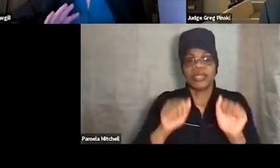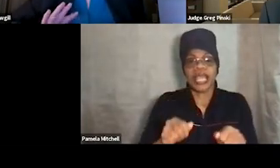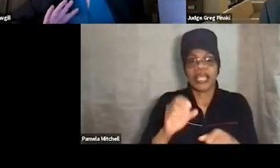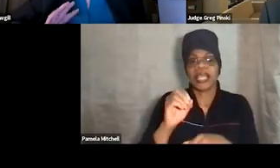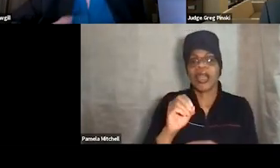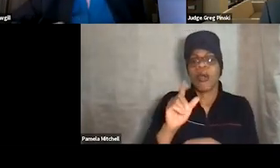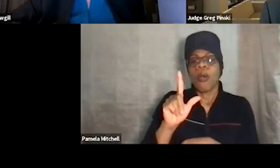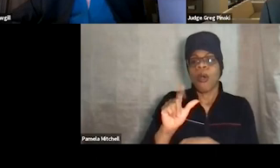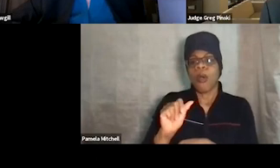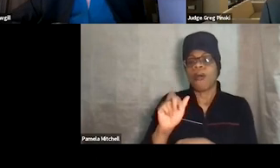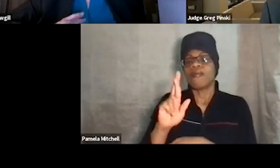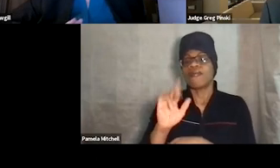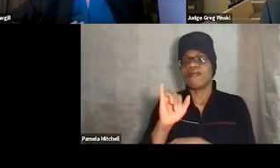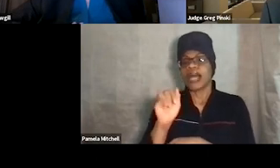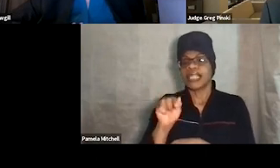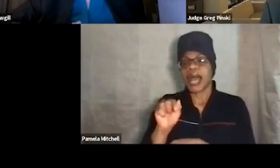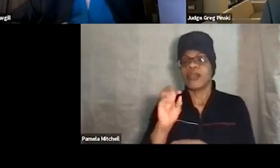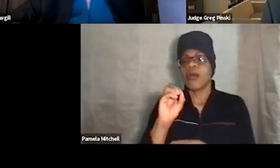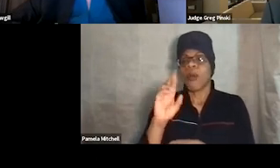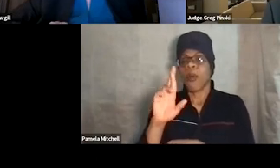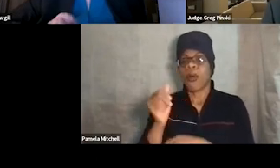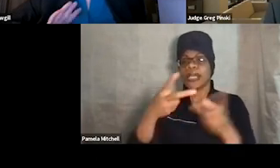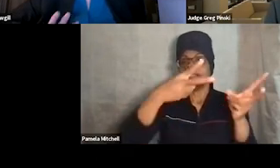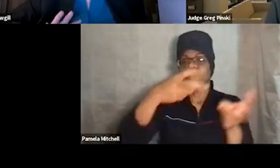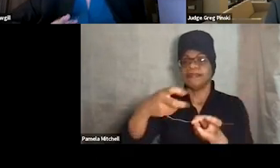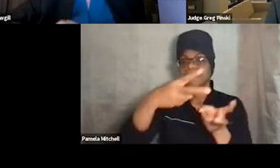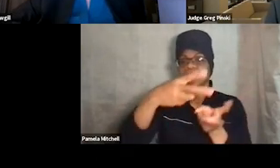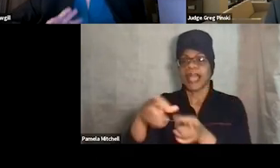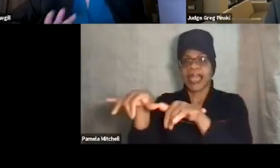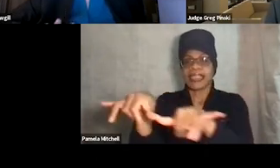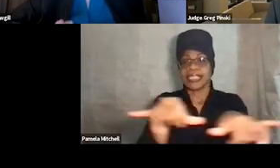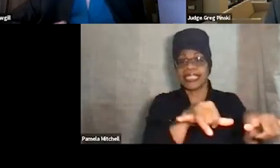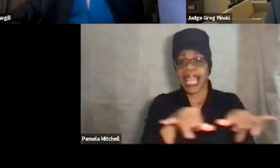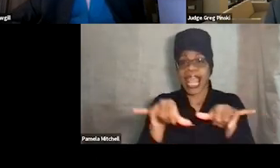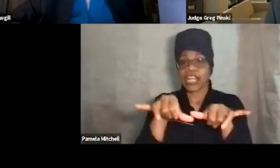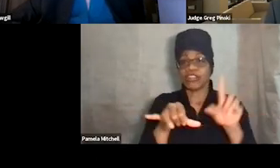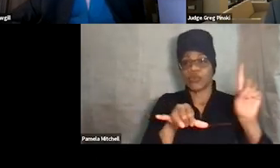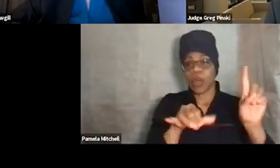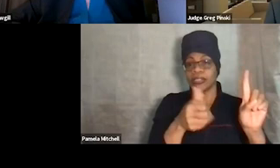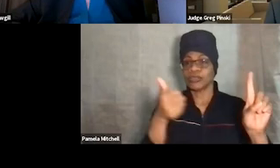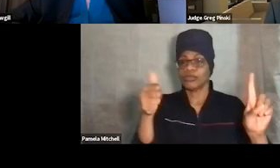and you can download the standards. And that's standard 1 through 10, there's two volumes,